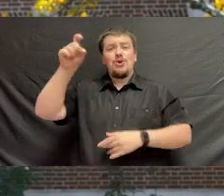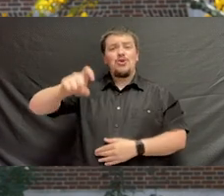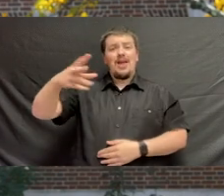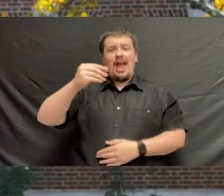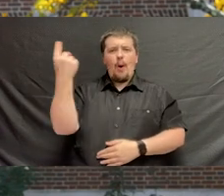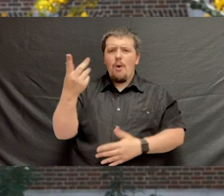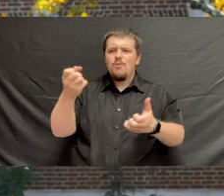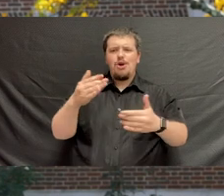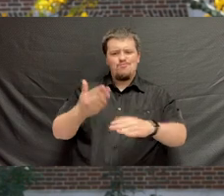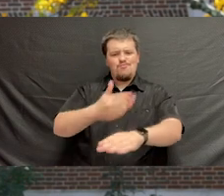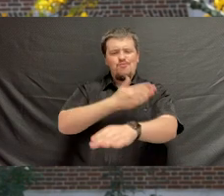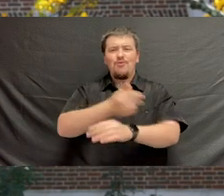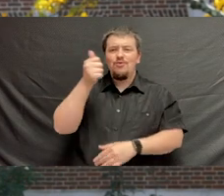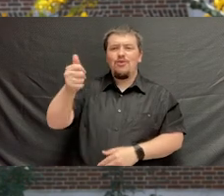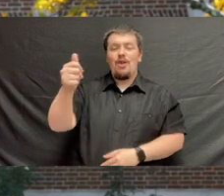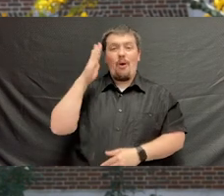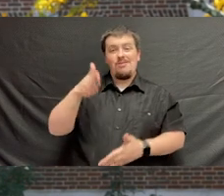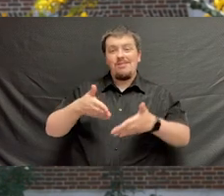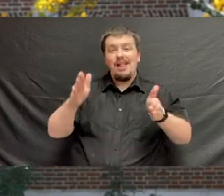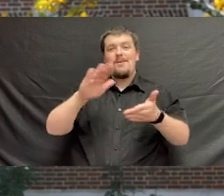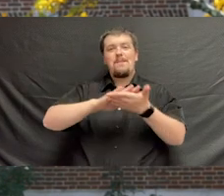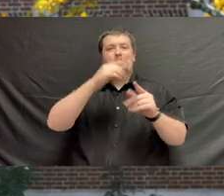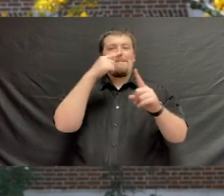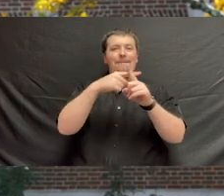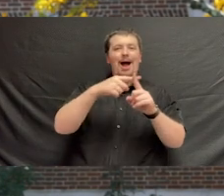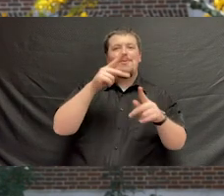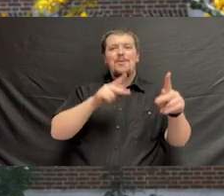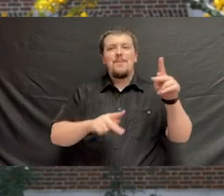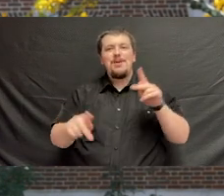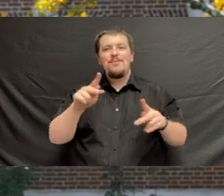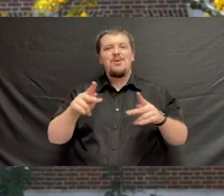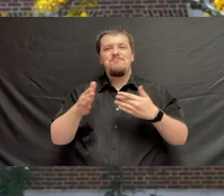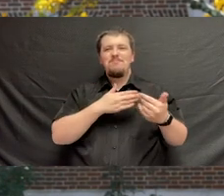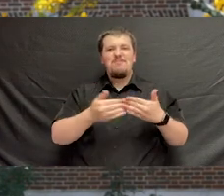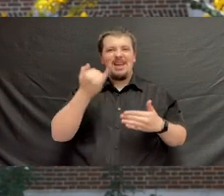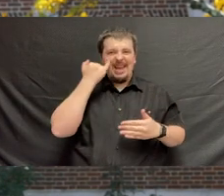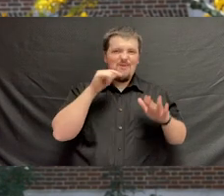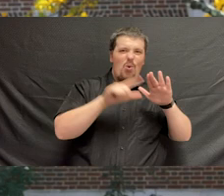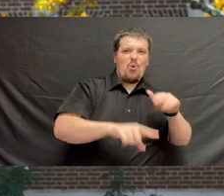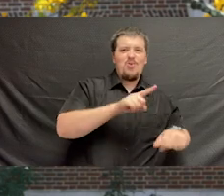and always looking to improve yourself, will allow you to be a positive person even at the low times.